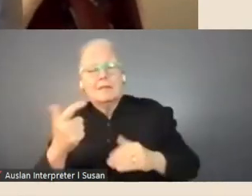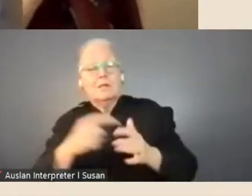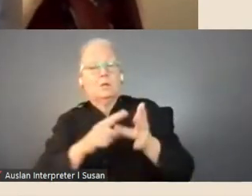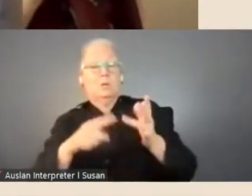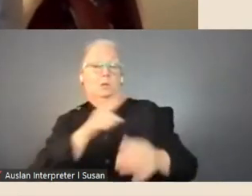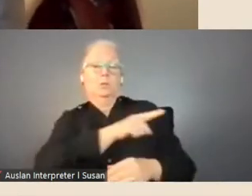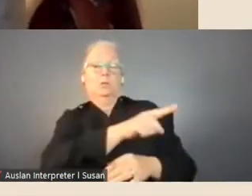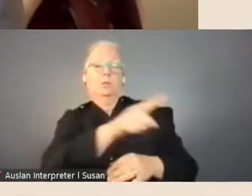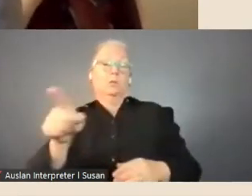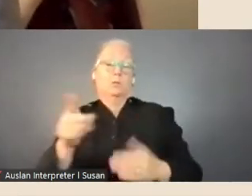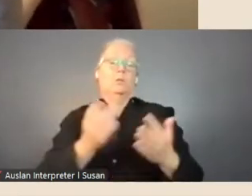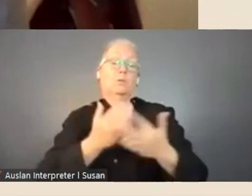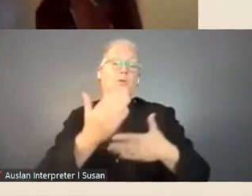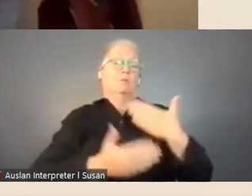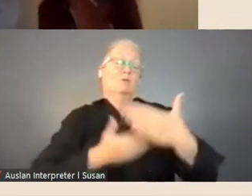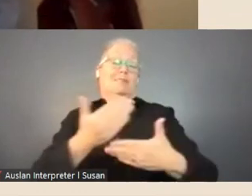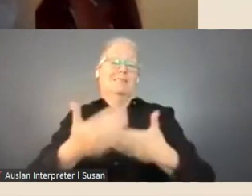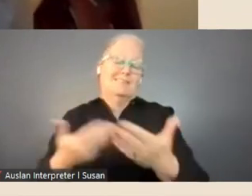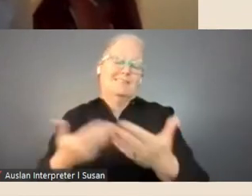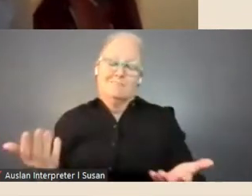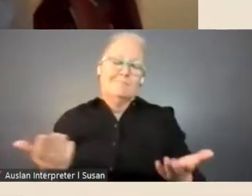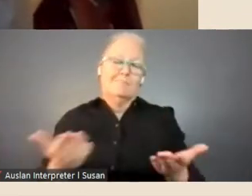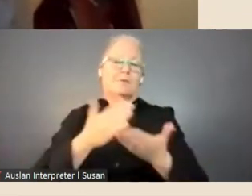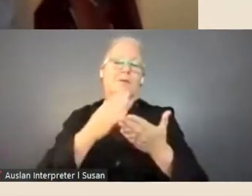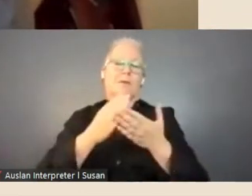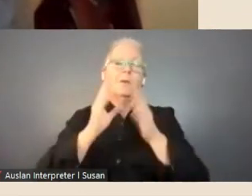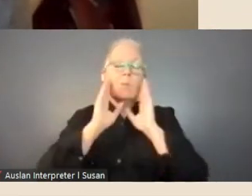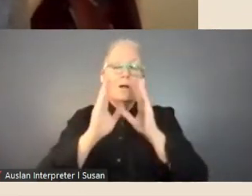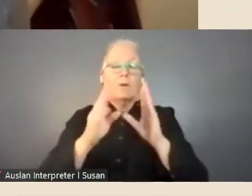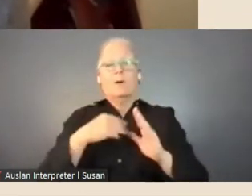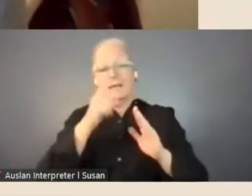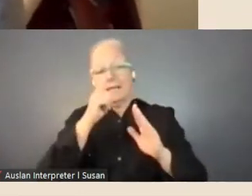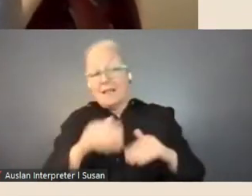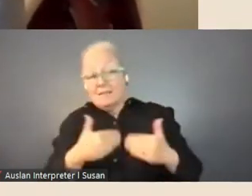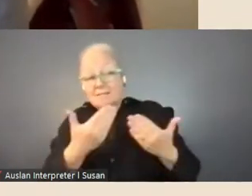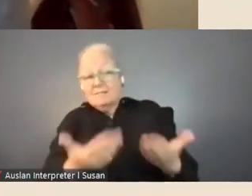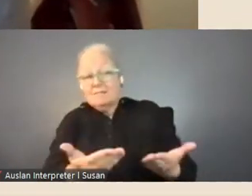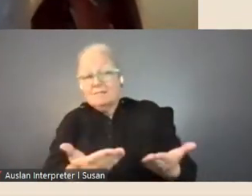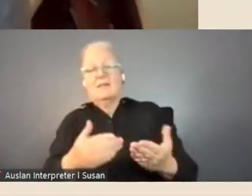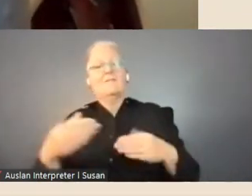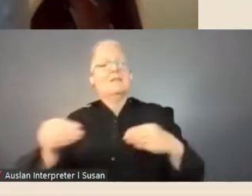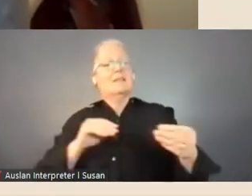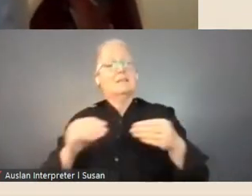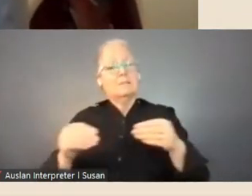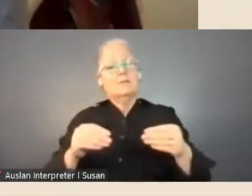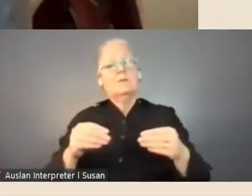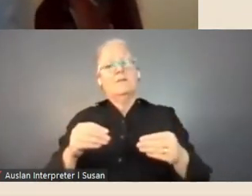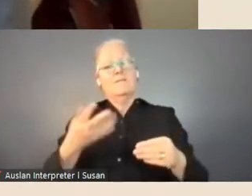it has been fantastic to be able to bring flexibility to how we've supported the 2019/20 fellows